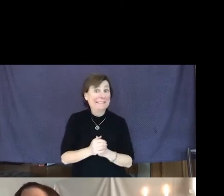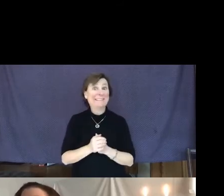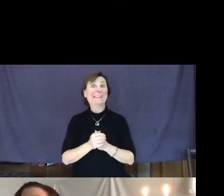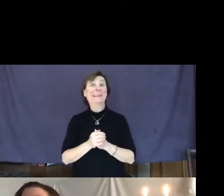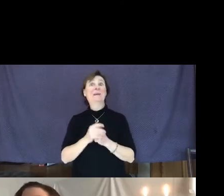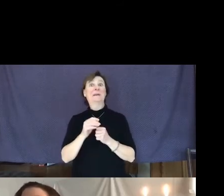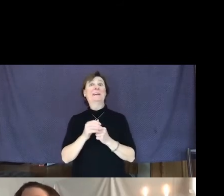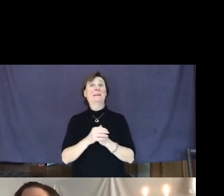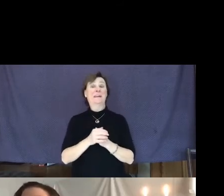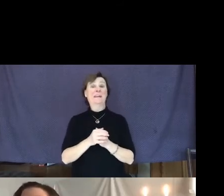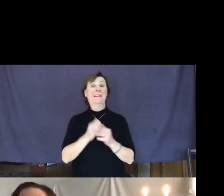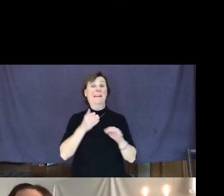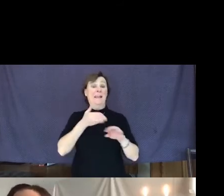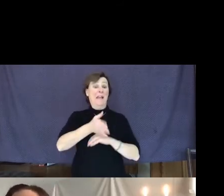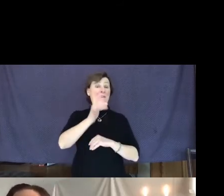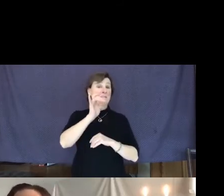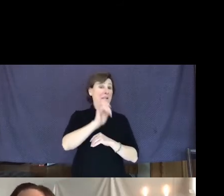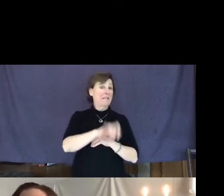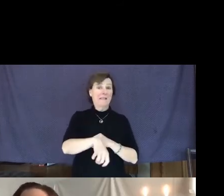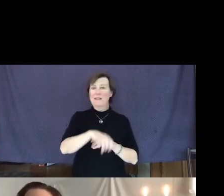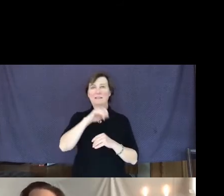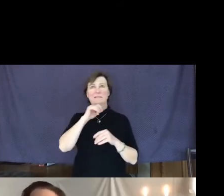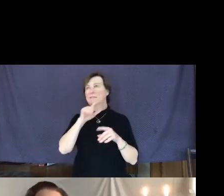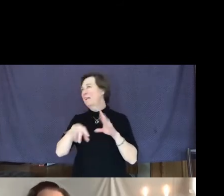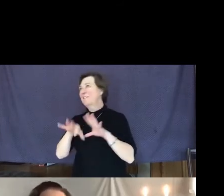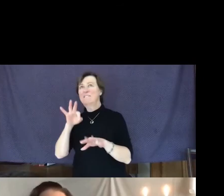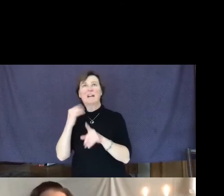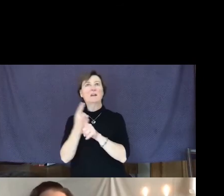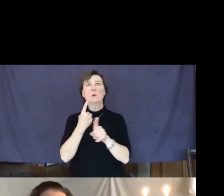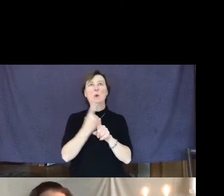After that, he couldn't find a regular job so he just started talking a lot